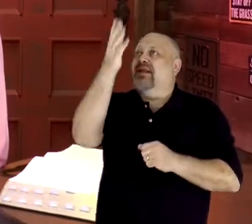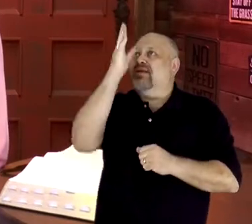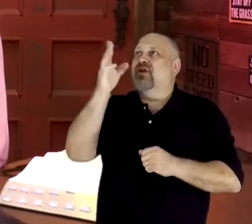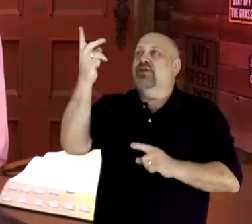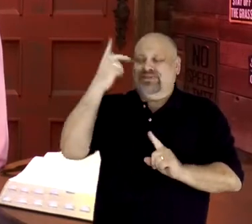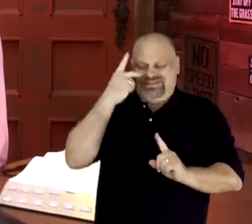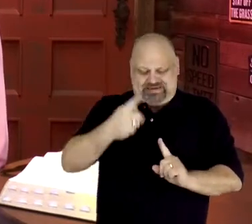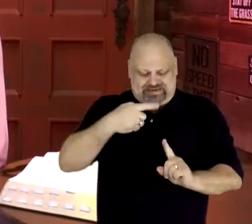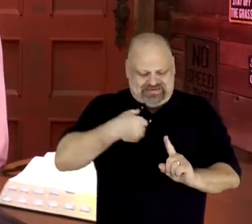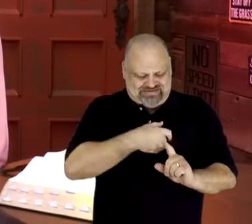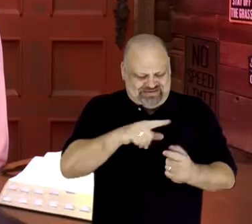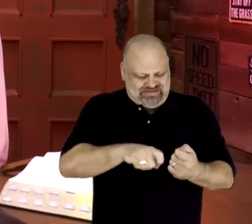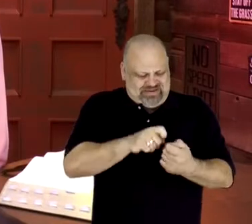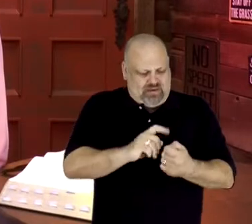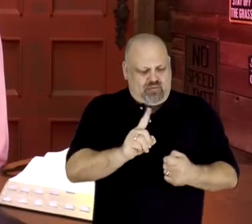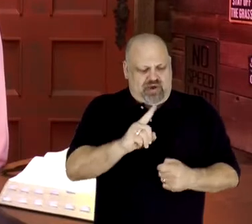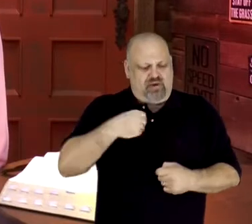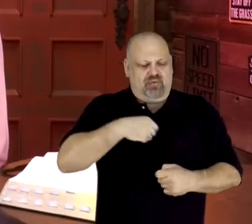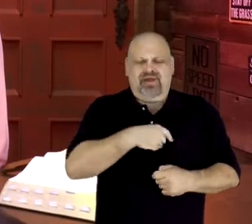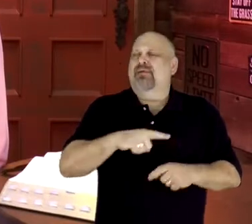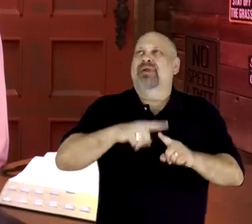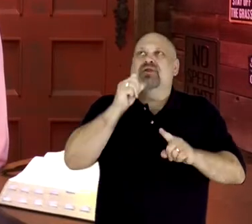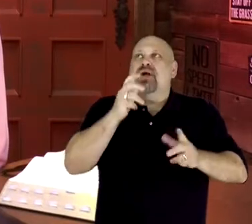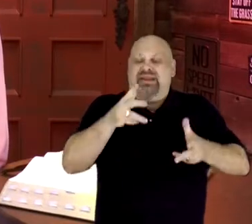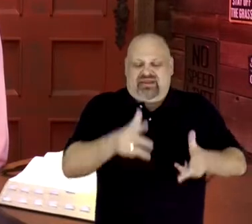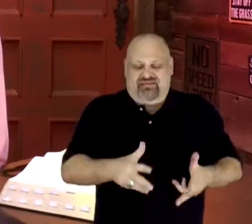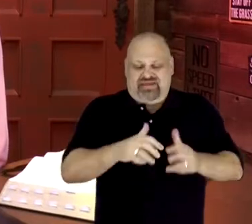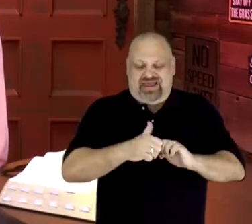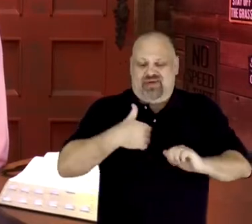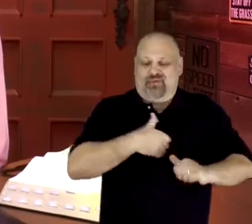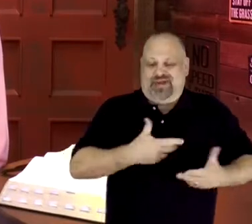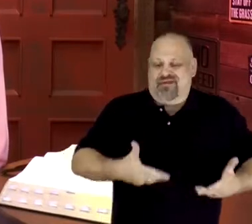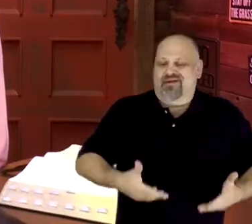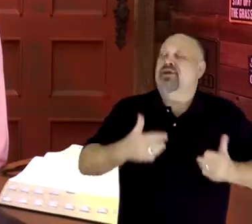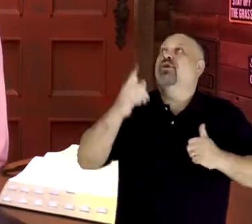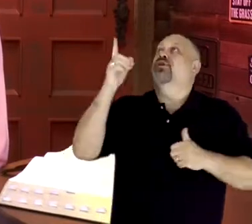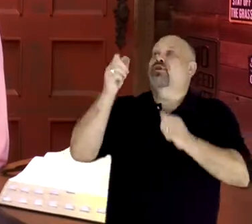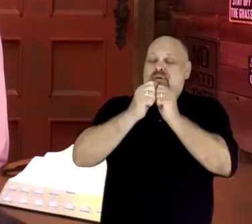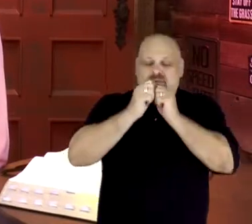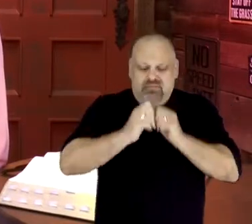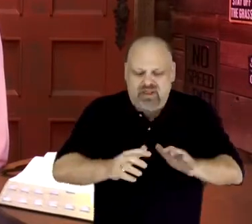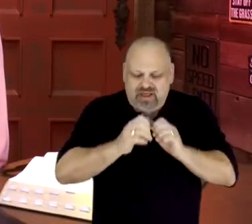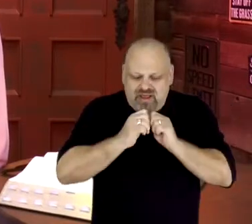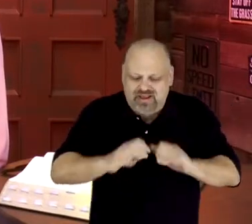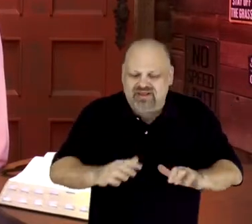see us right where we are, but You don't leave us as we are. You pour out Your blessings in our lives.